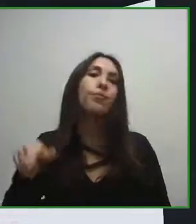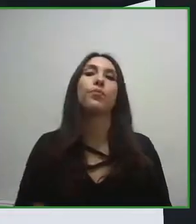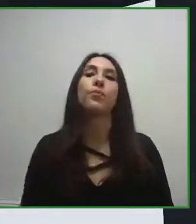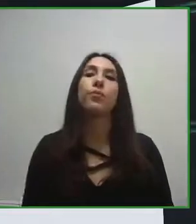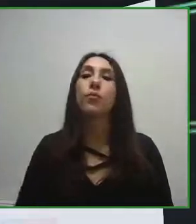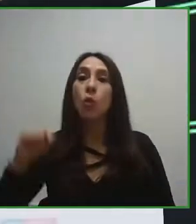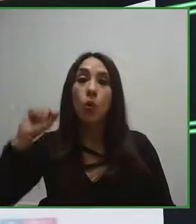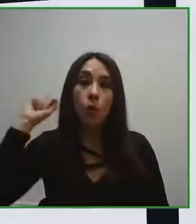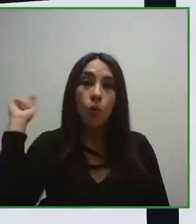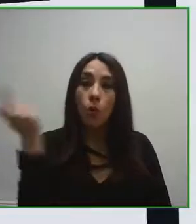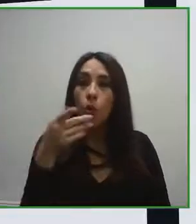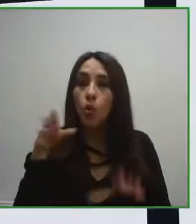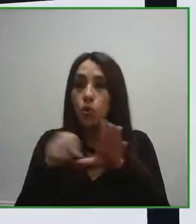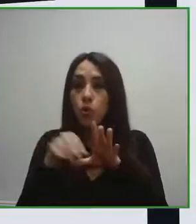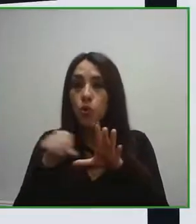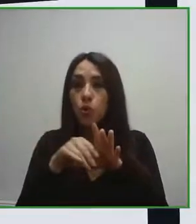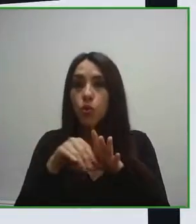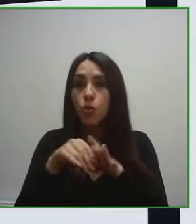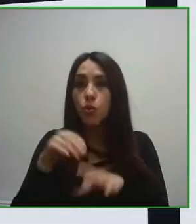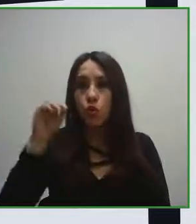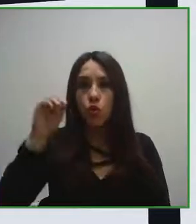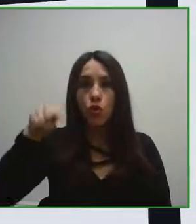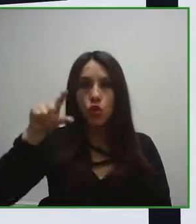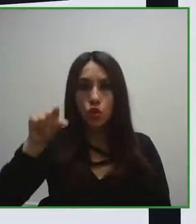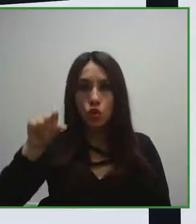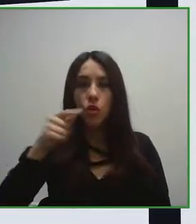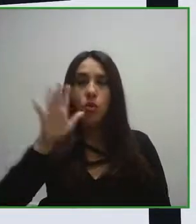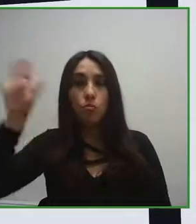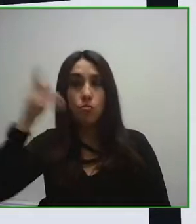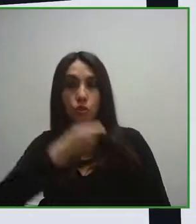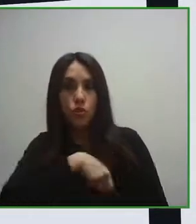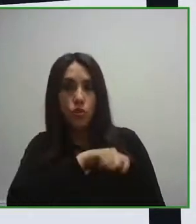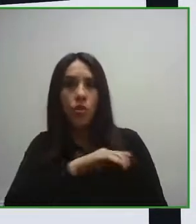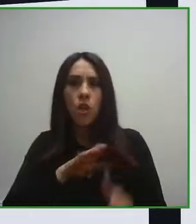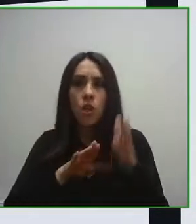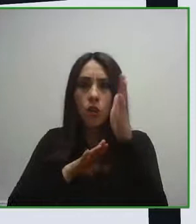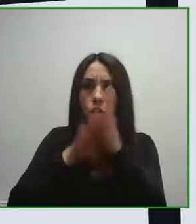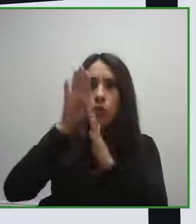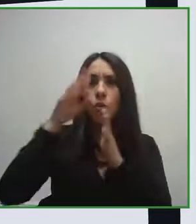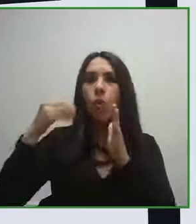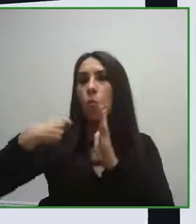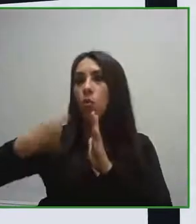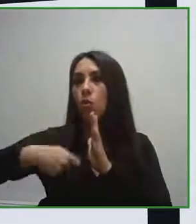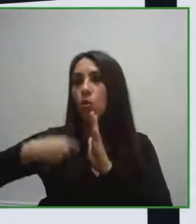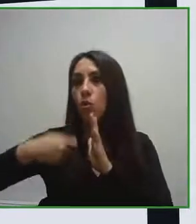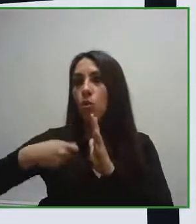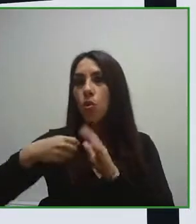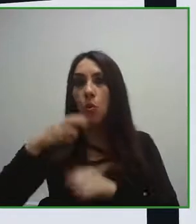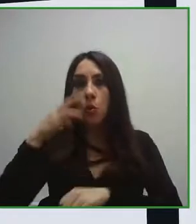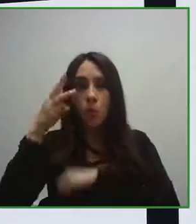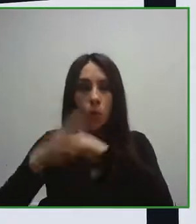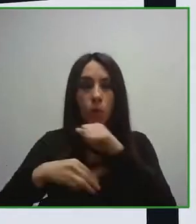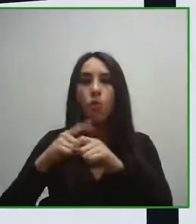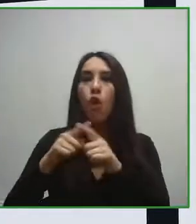disabilities and last, we will have José Corretjé from Plena Inclusión, a Spanish NGO that has